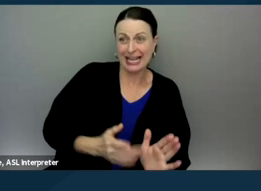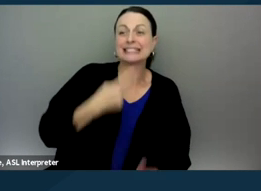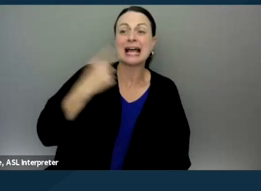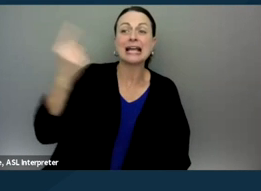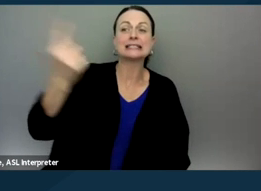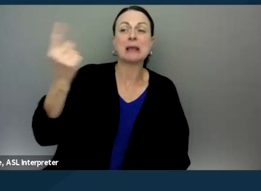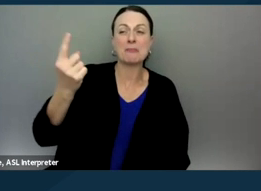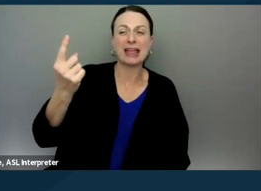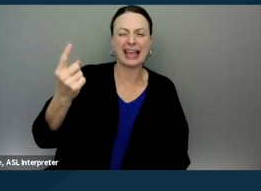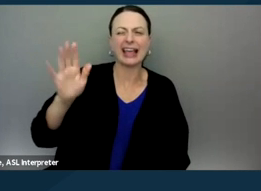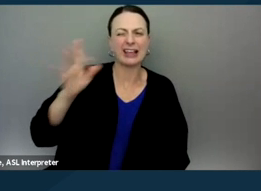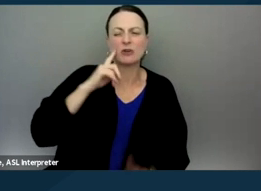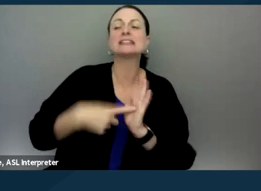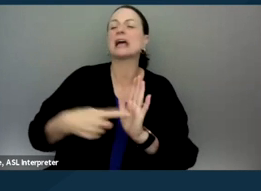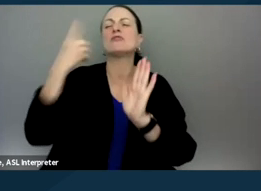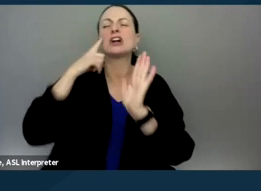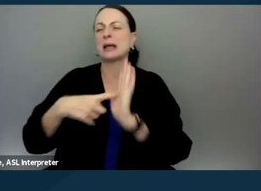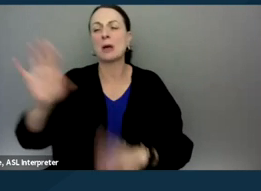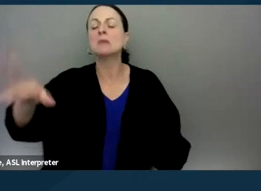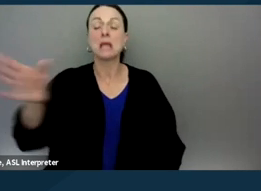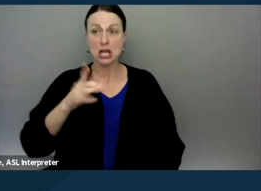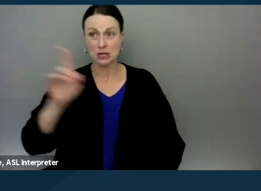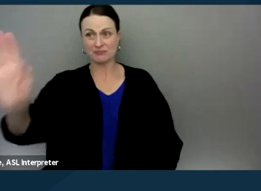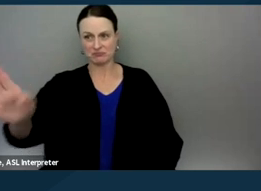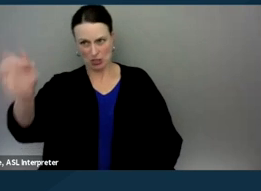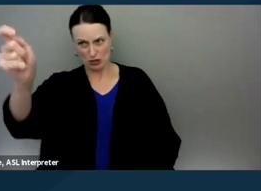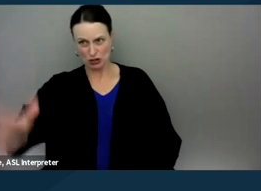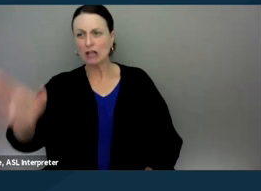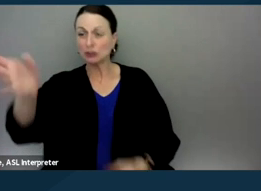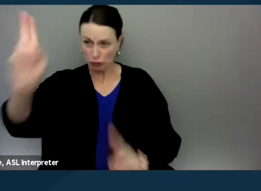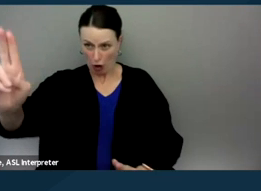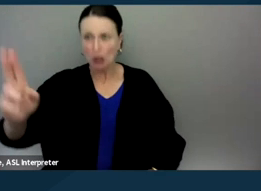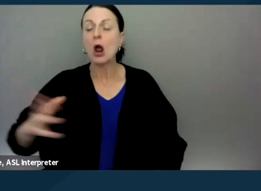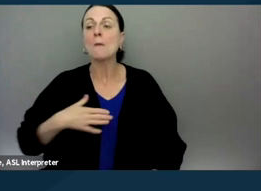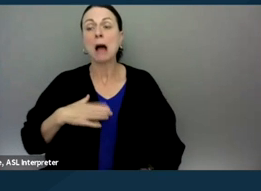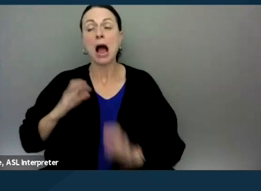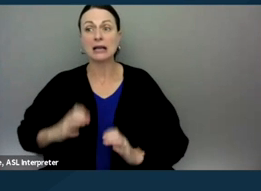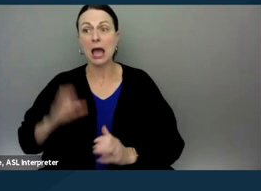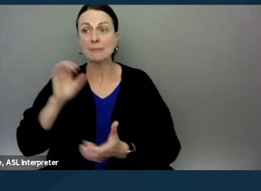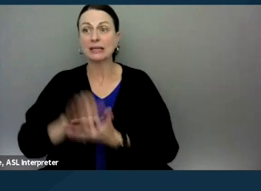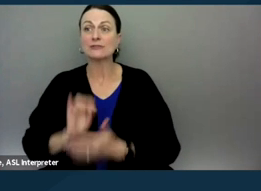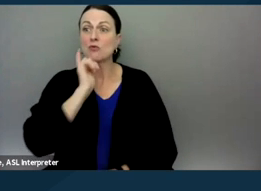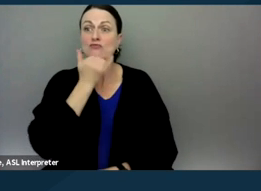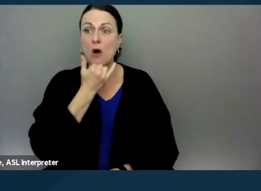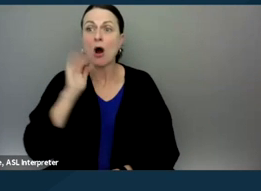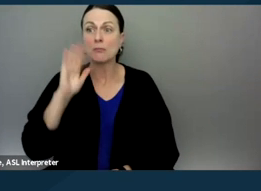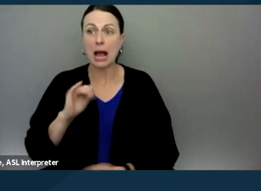For example, I could say, "Well, Your Honor, my, you know, my client believes that they were wronged by the school district in X, Y, and Z way."